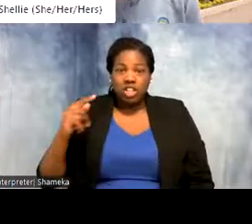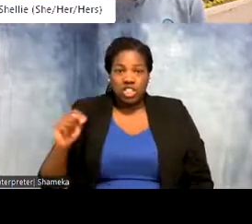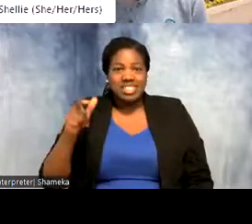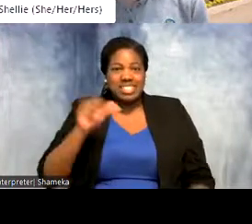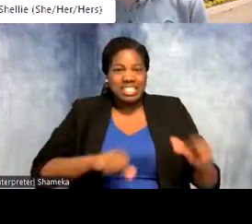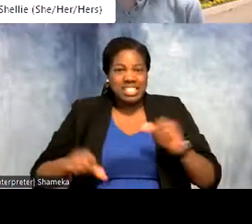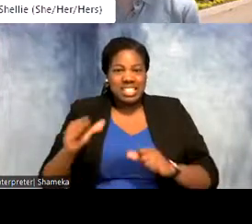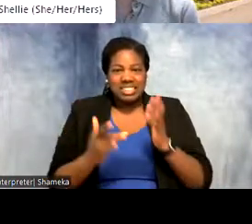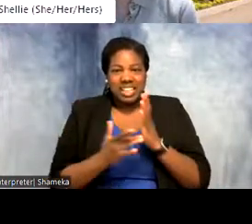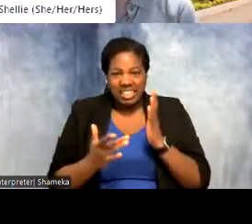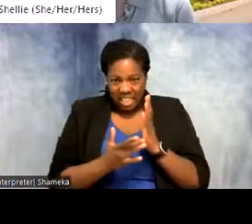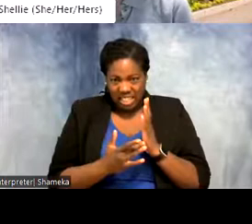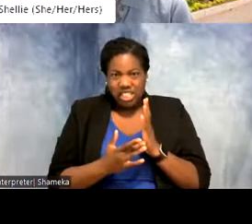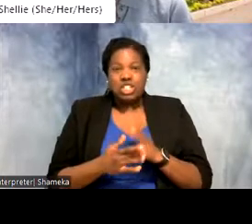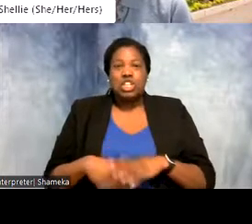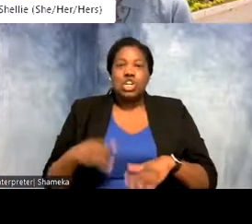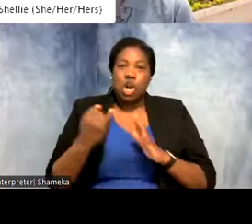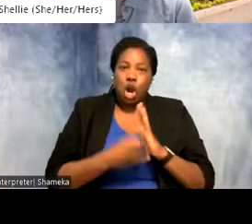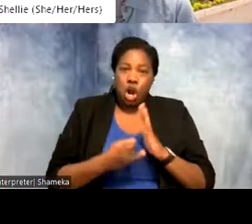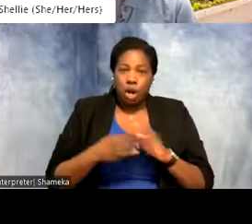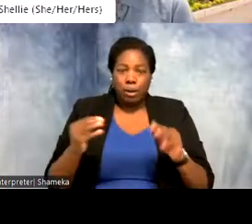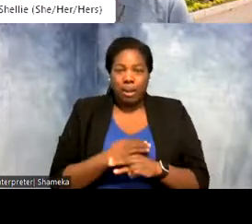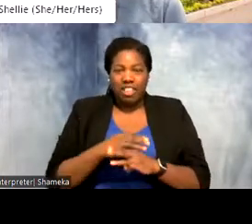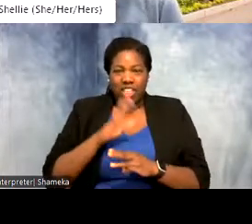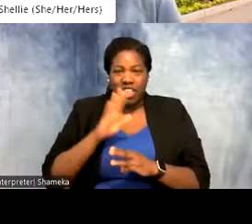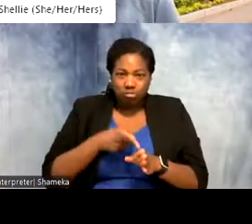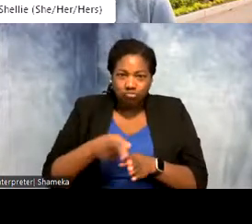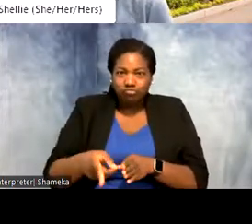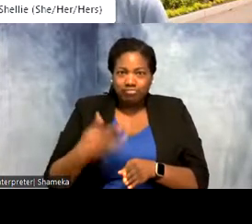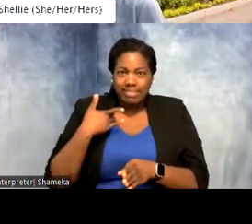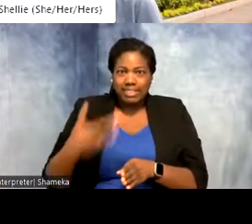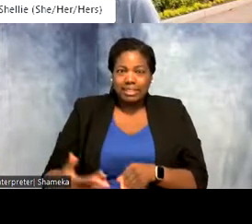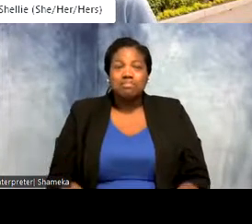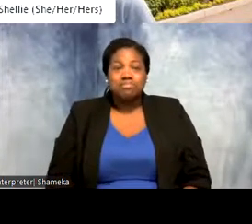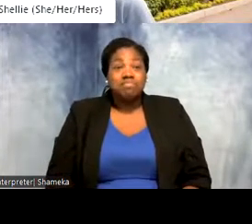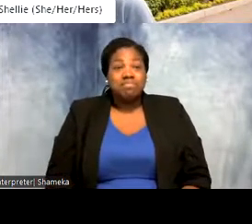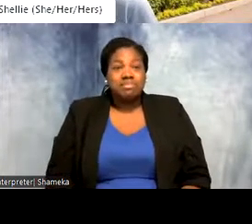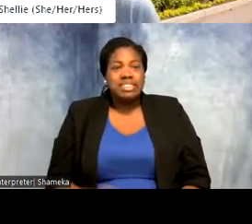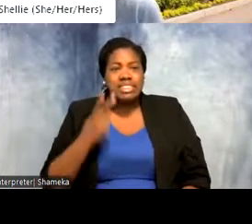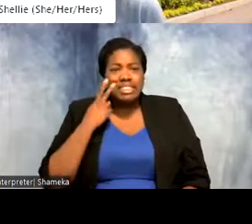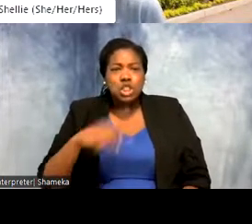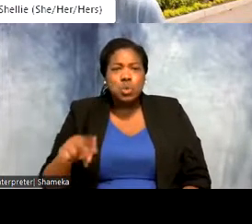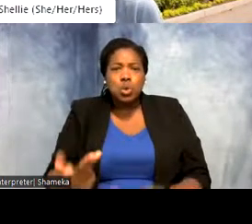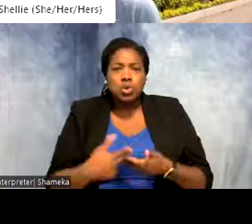engineering, art, and math in their career. Let's see where folks are joining us from.